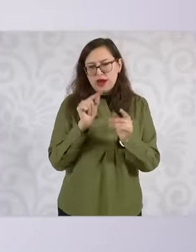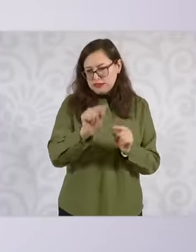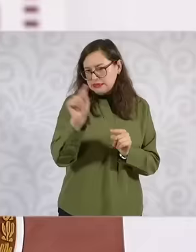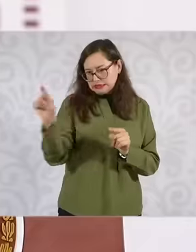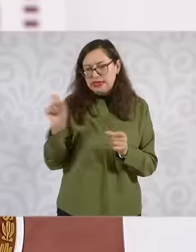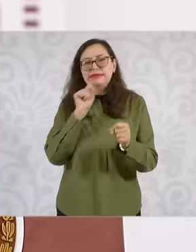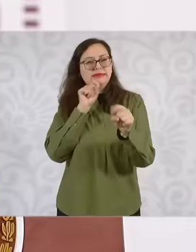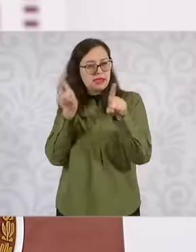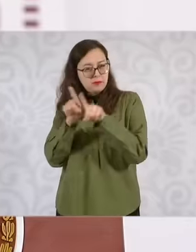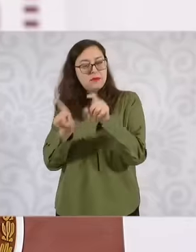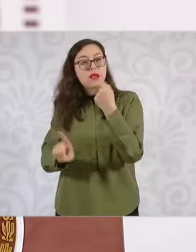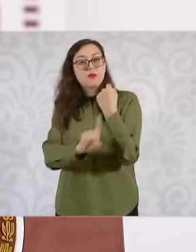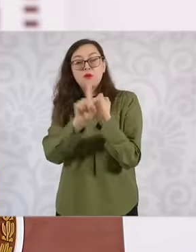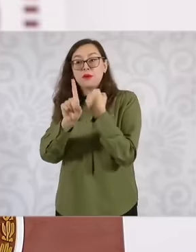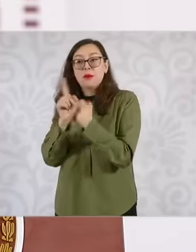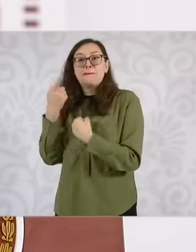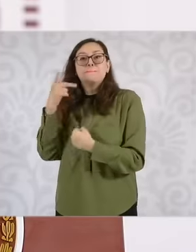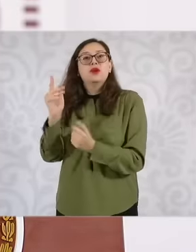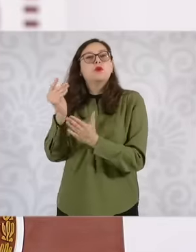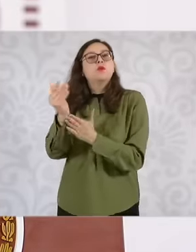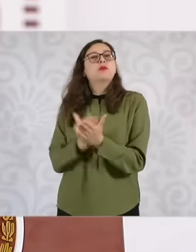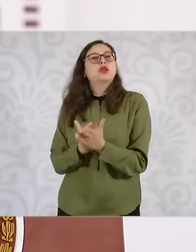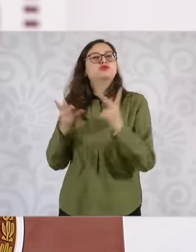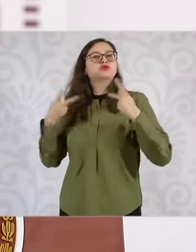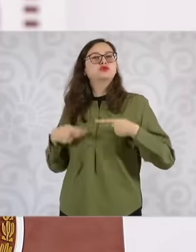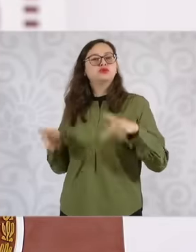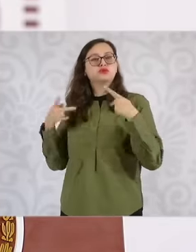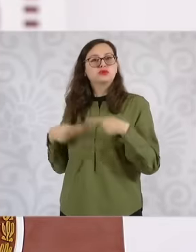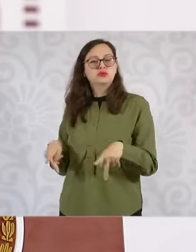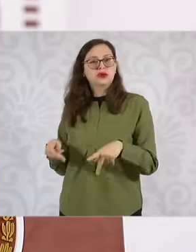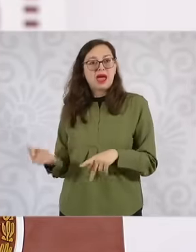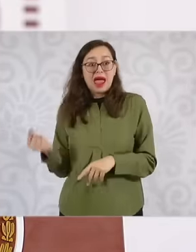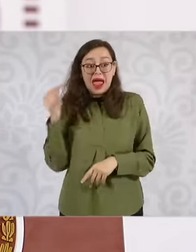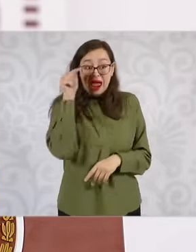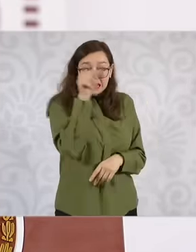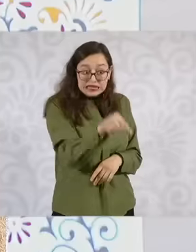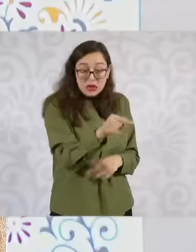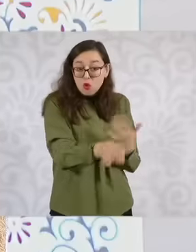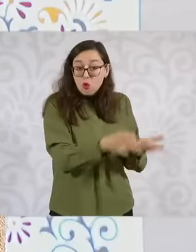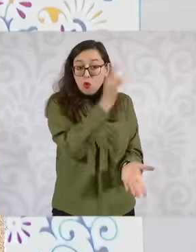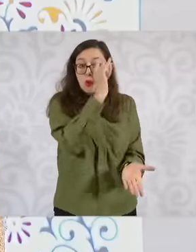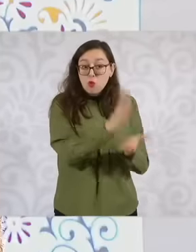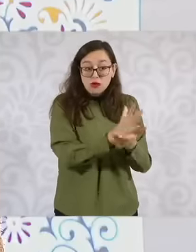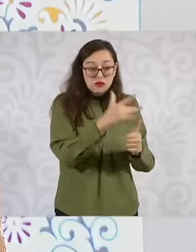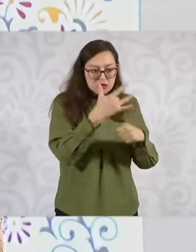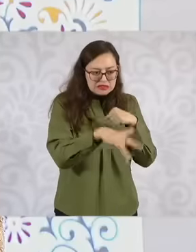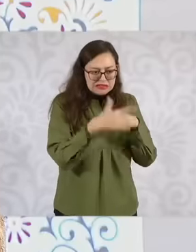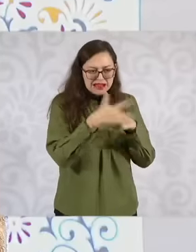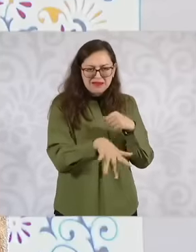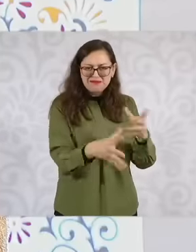of number of inhabitants and that has this lag in the public services in addition to housing